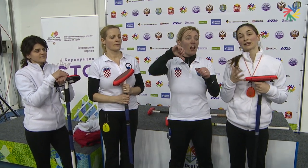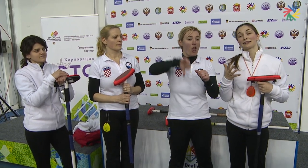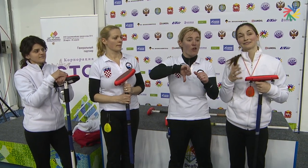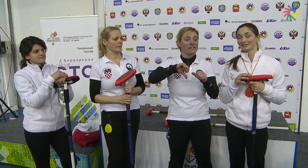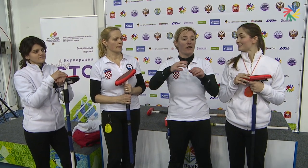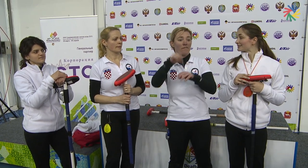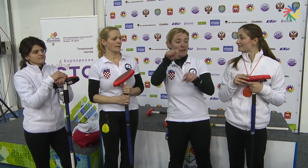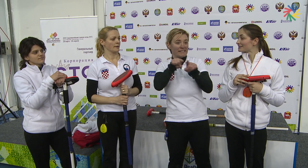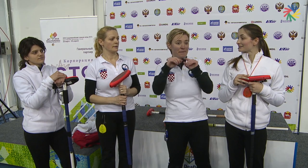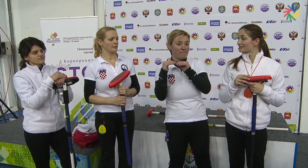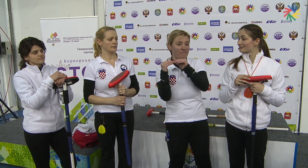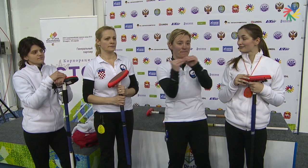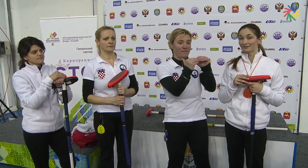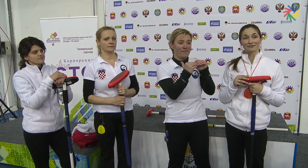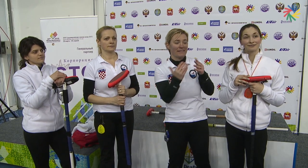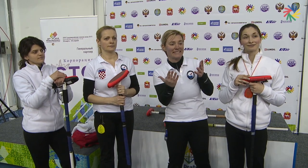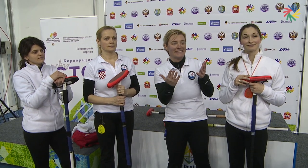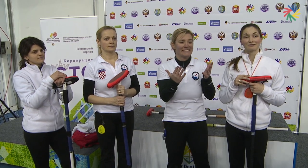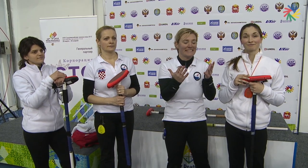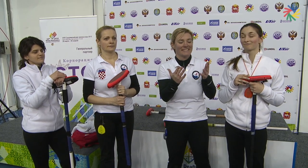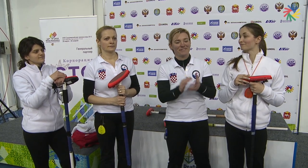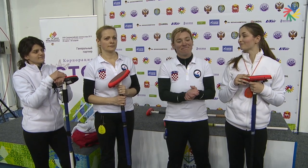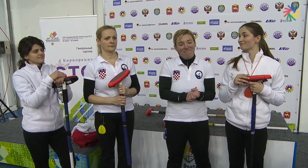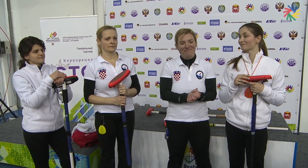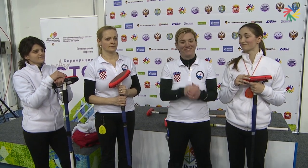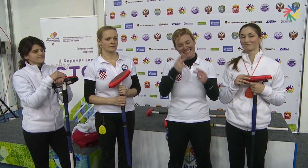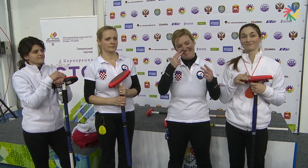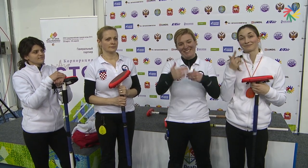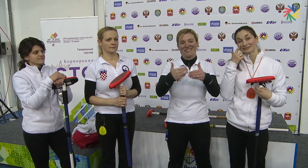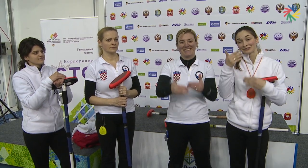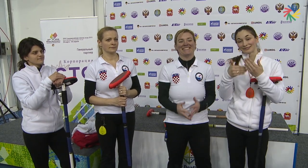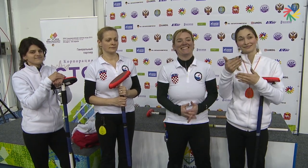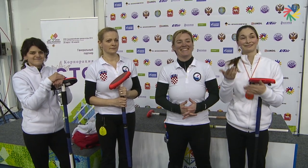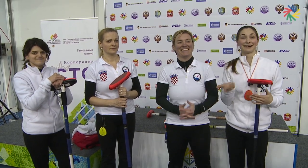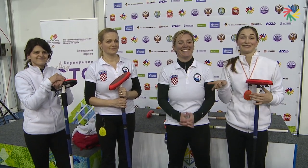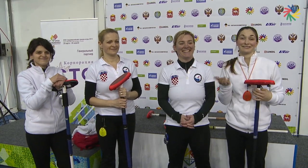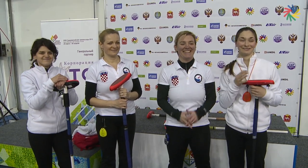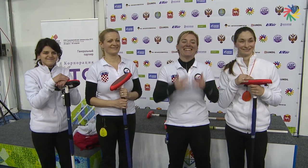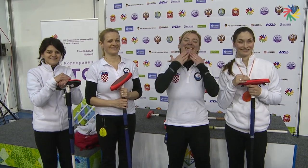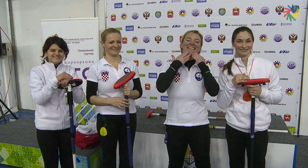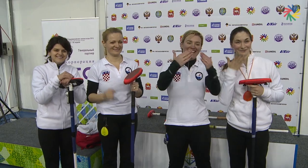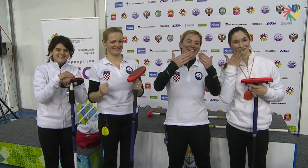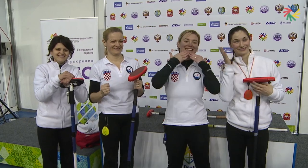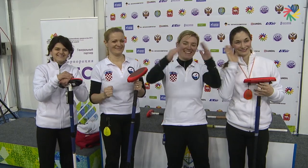as we have similar amount of wins and losses. We’ll see how it goes! Thank you!